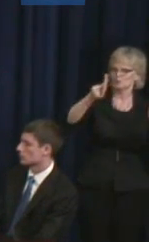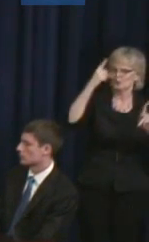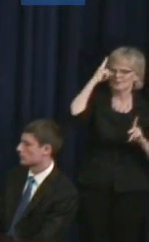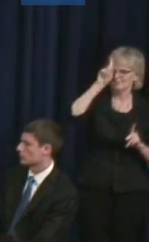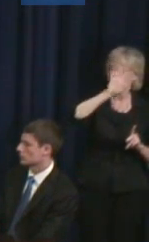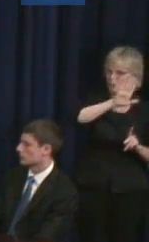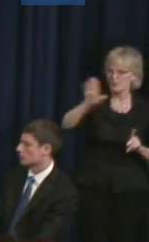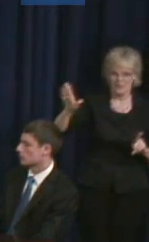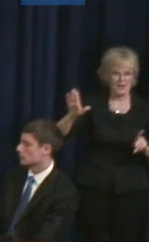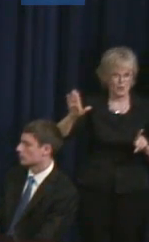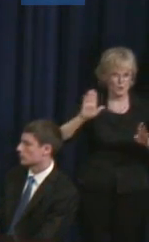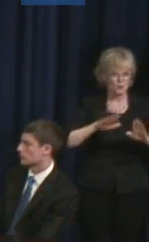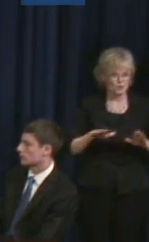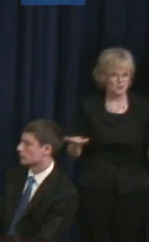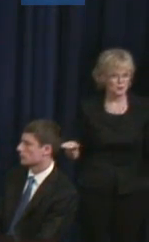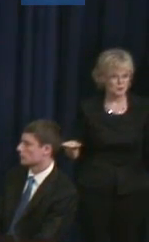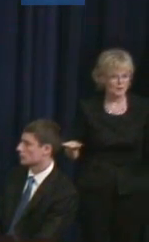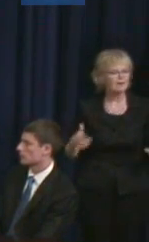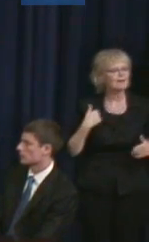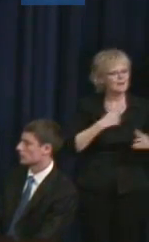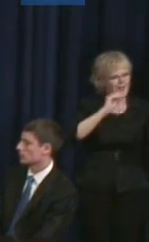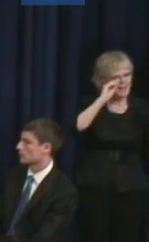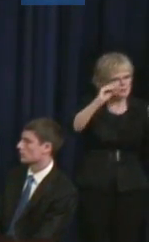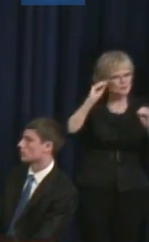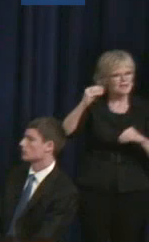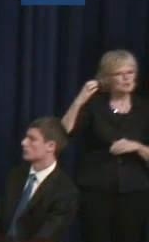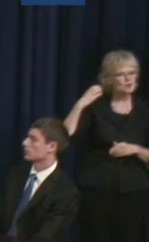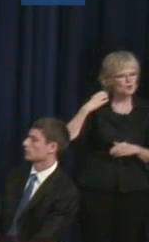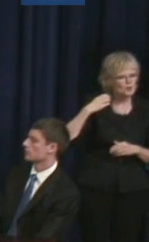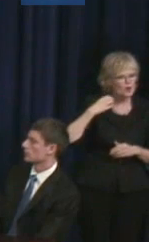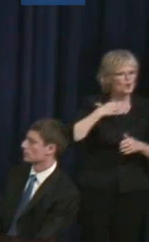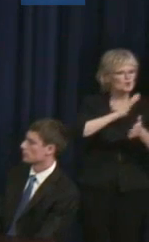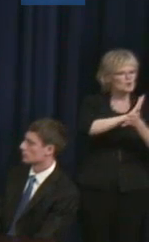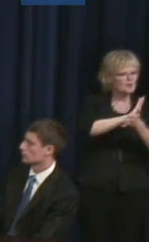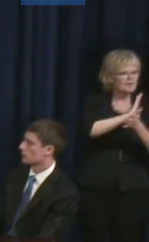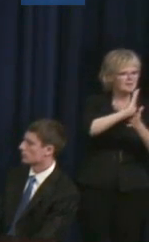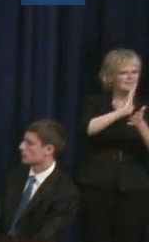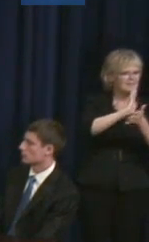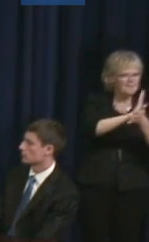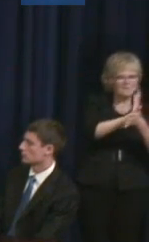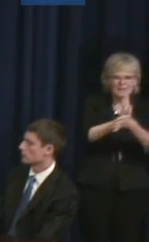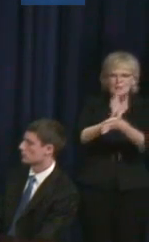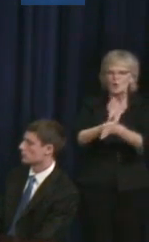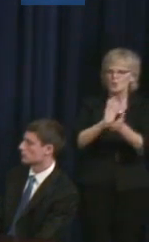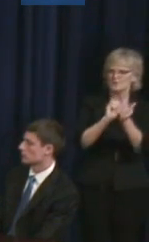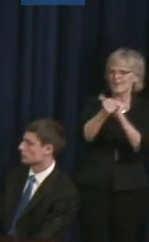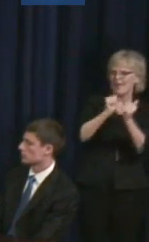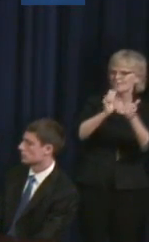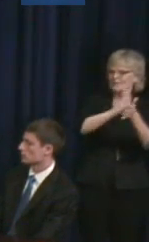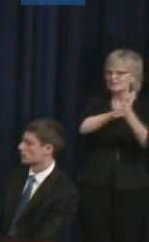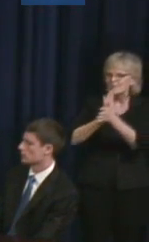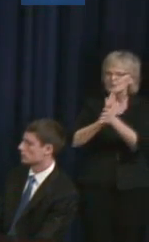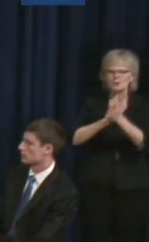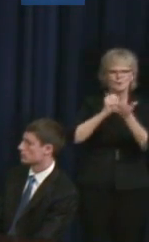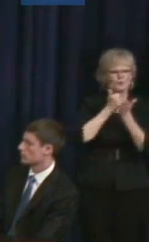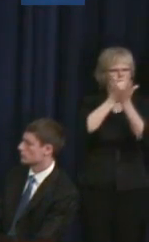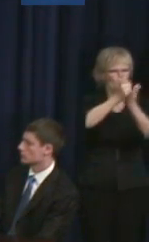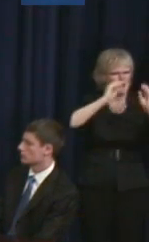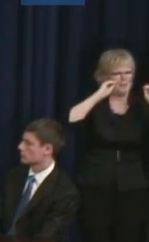So, we do some educational coaching videos and athlete videos, to try to help teach the sport because it's